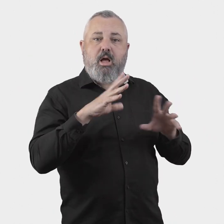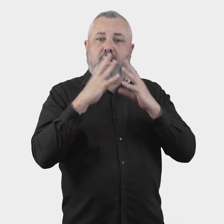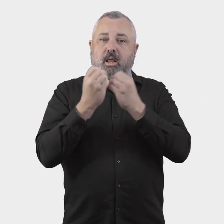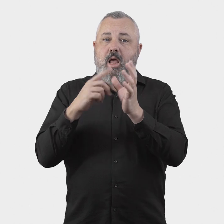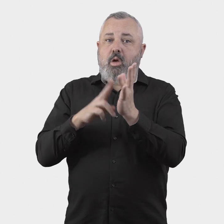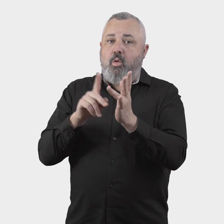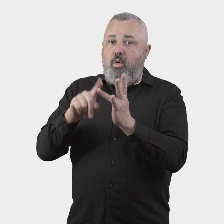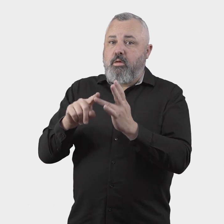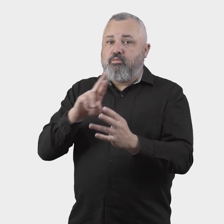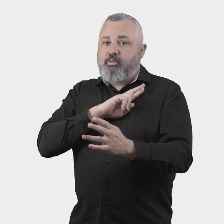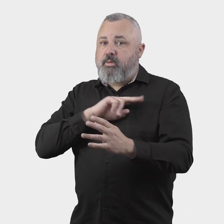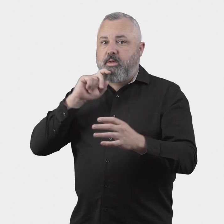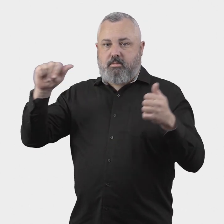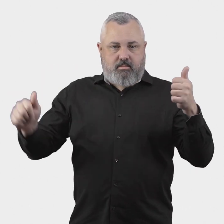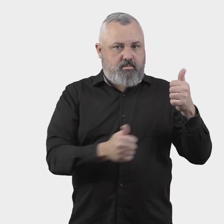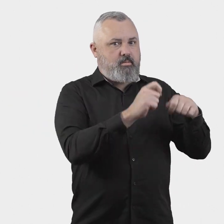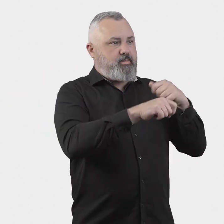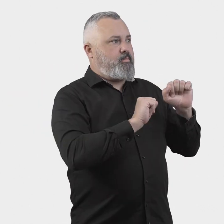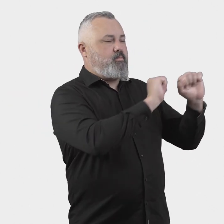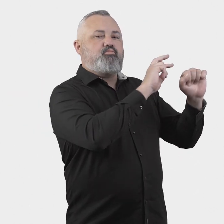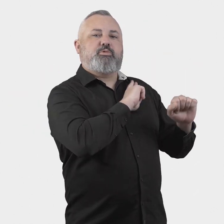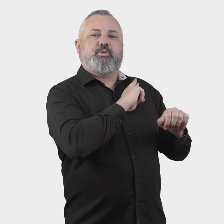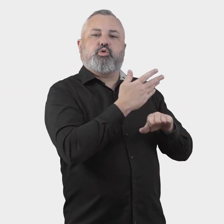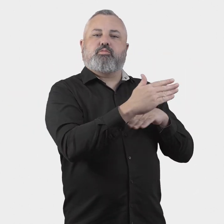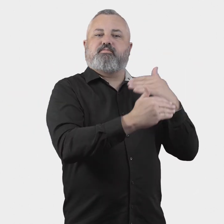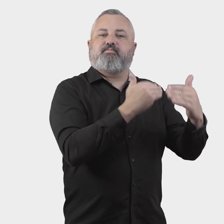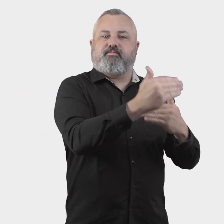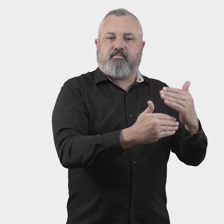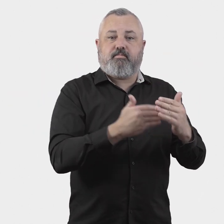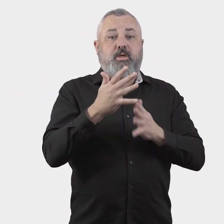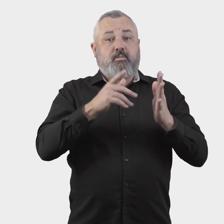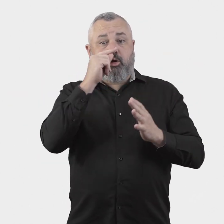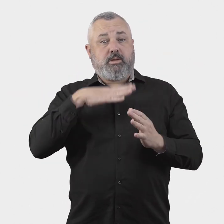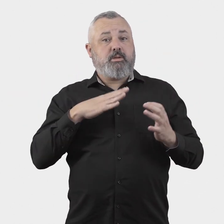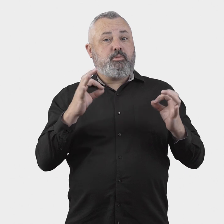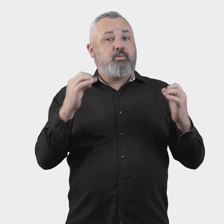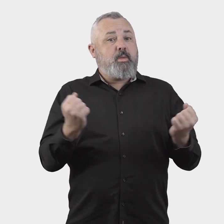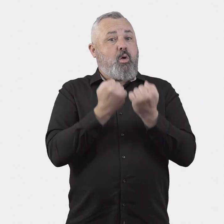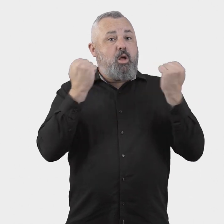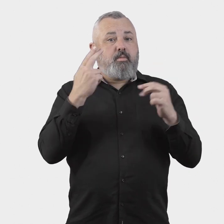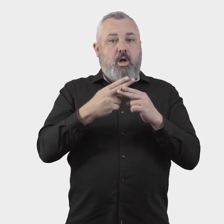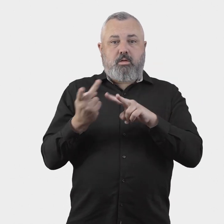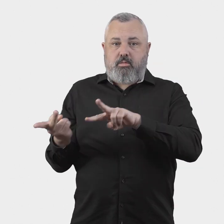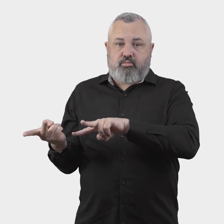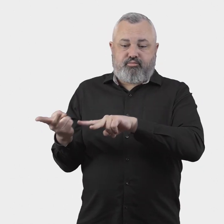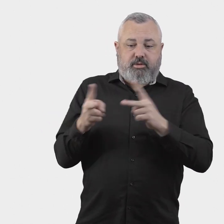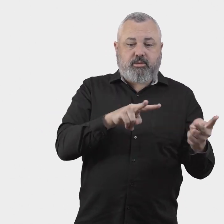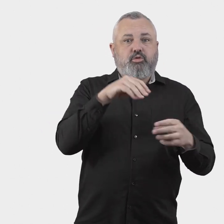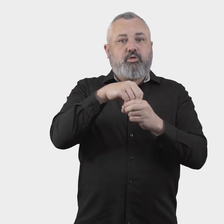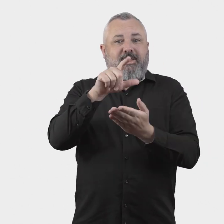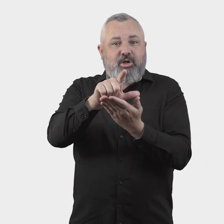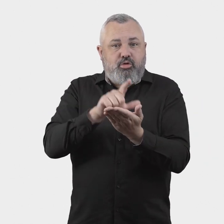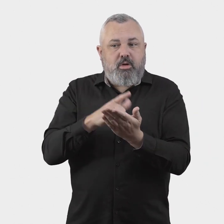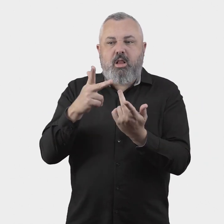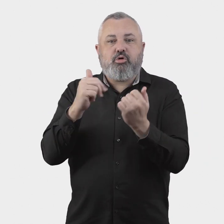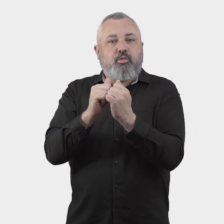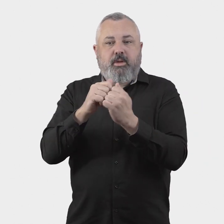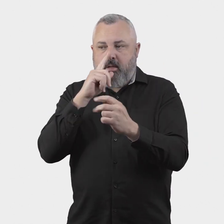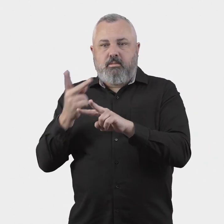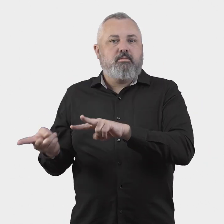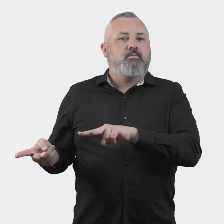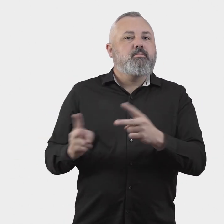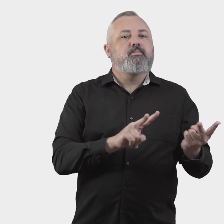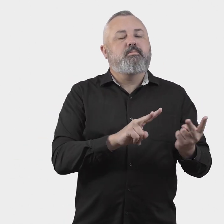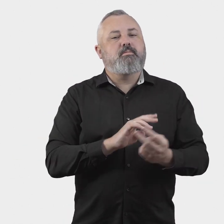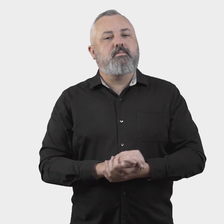which may require certain relevant powers and functions to be set out in legislation or instruments.